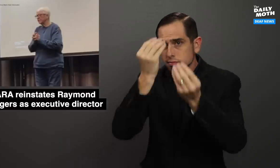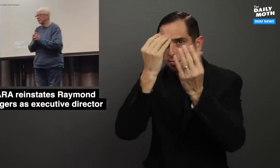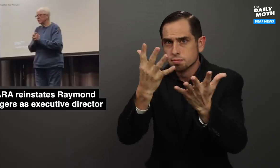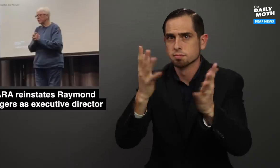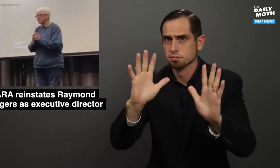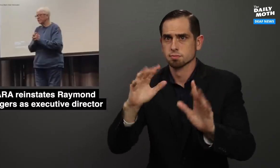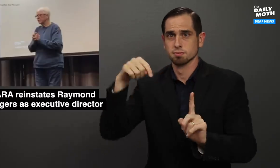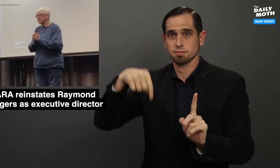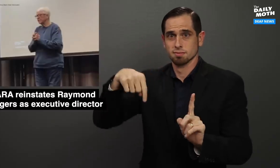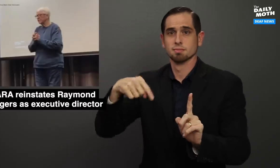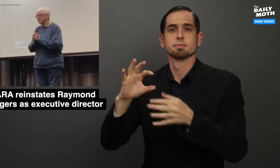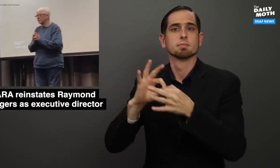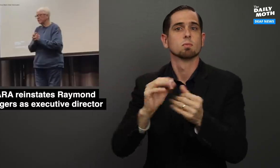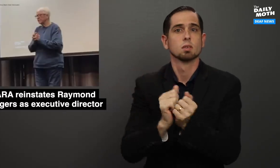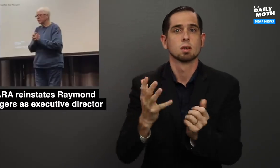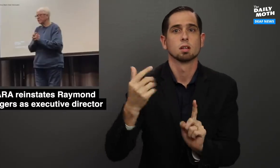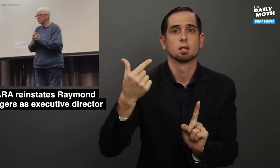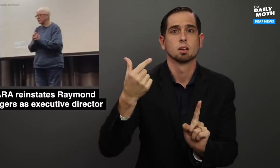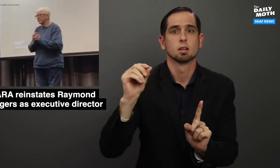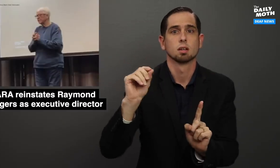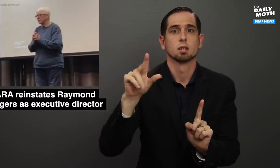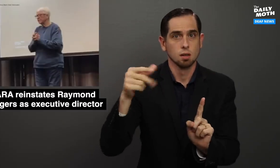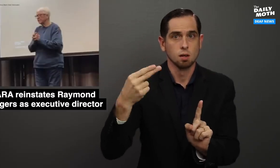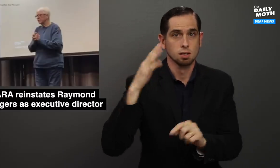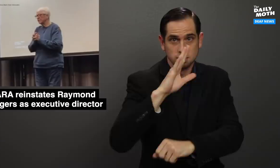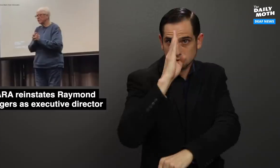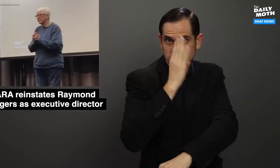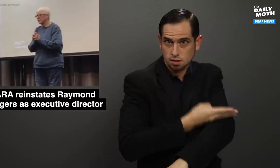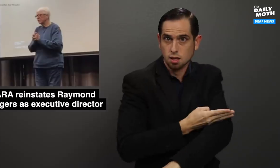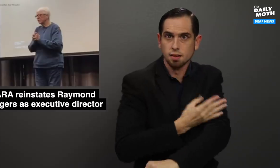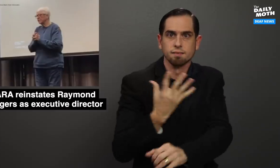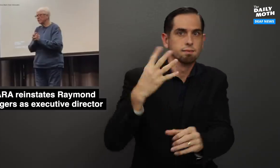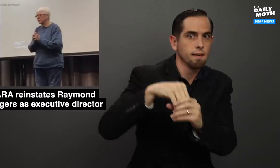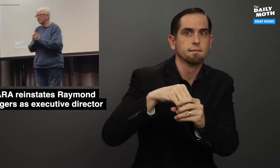Note: this has to do with Gough's son being involved